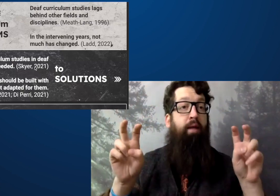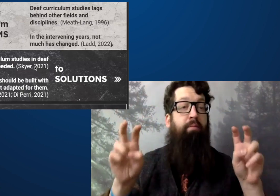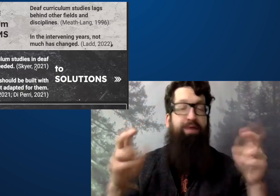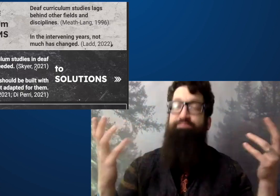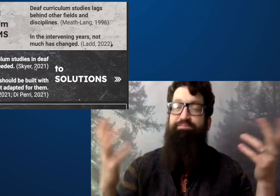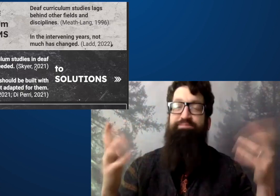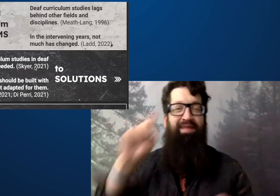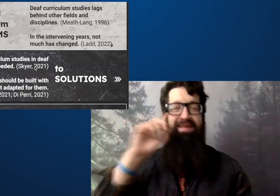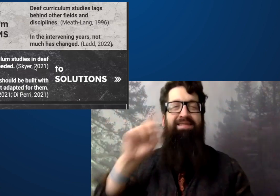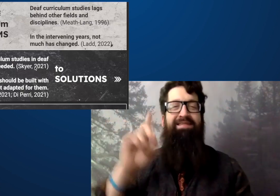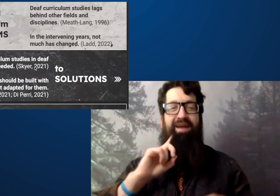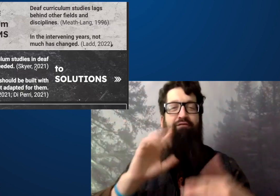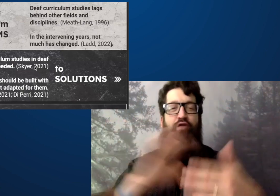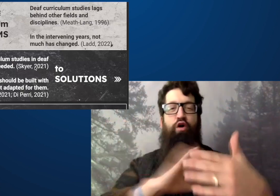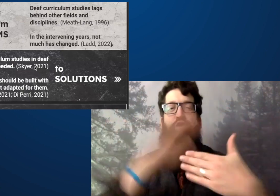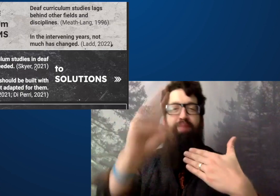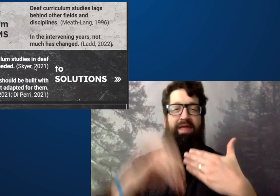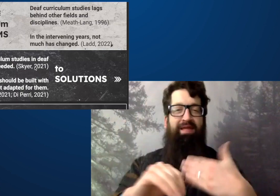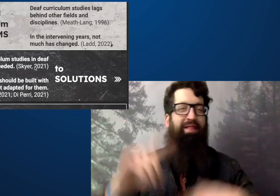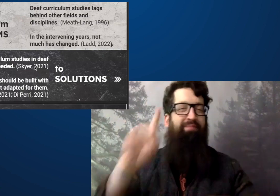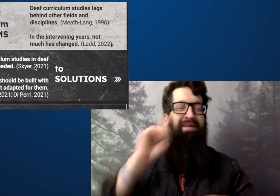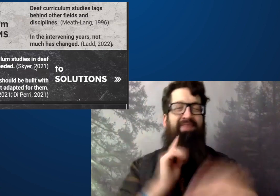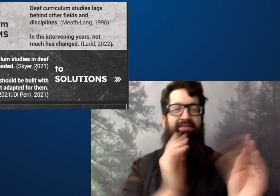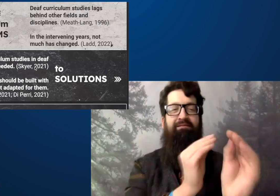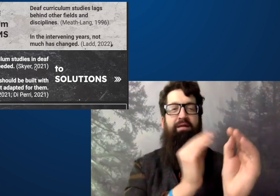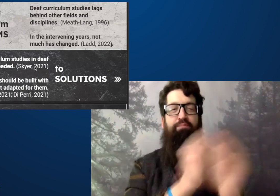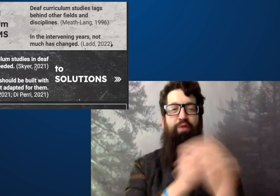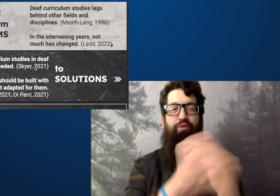Sorry the interpreter missed that direct.